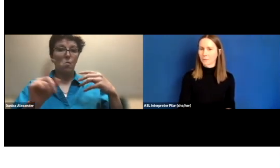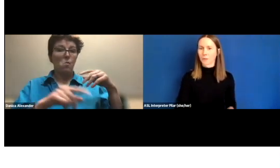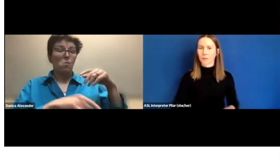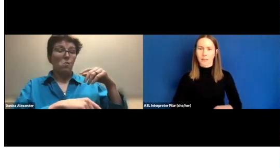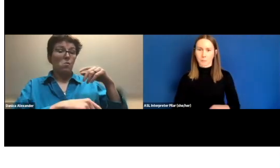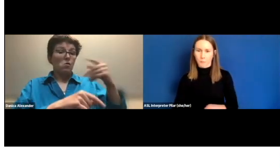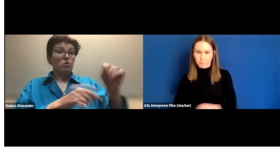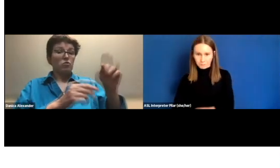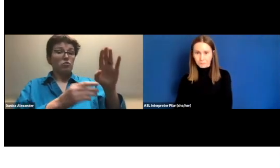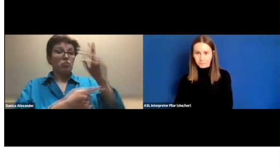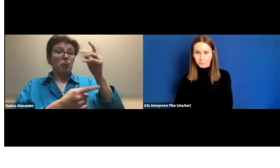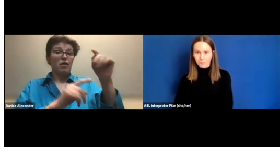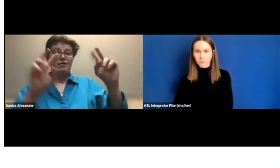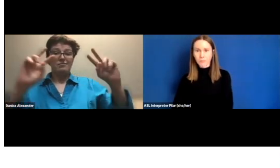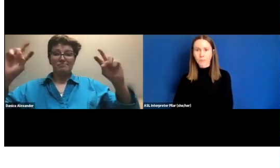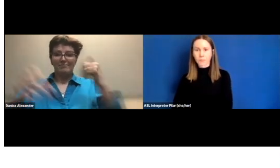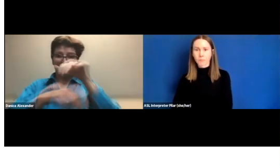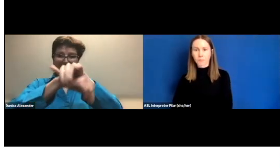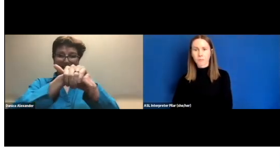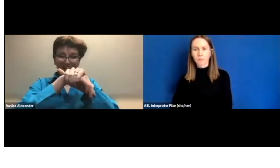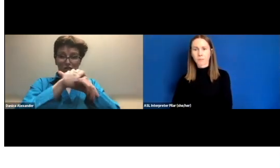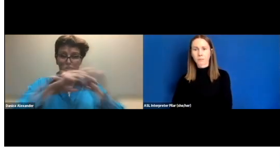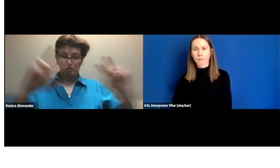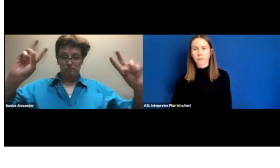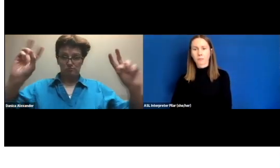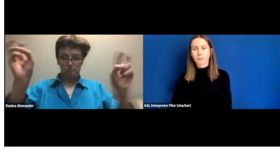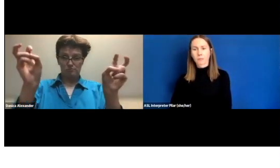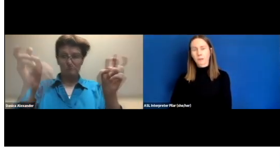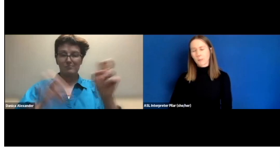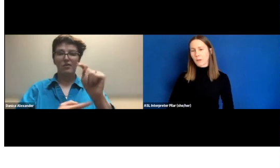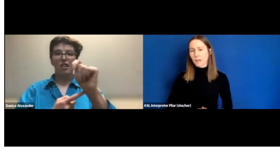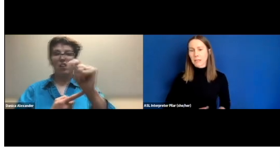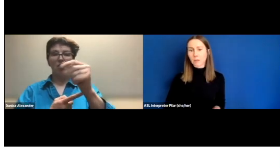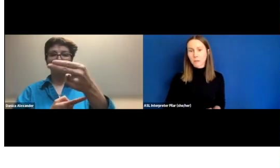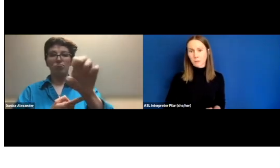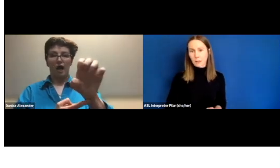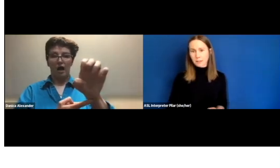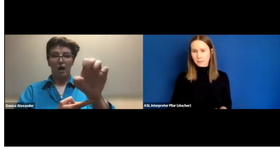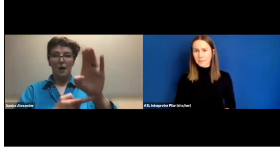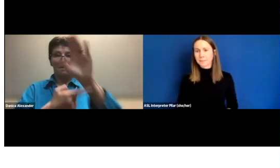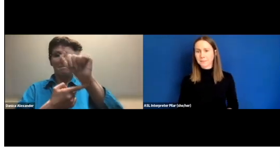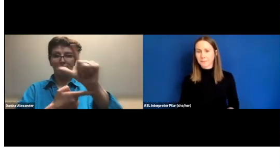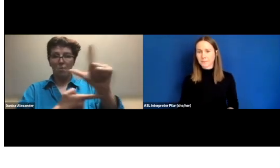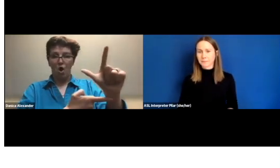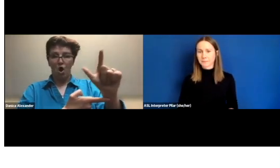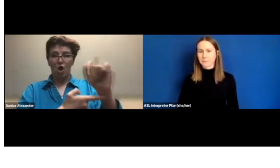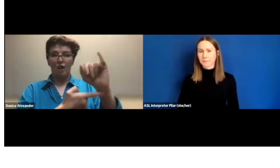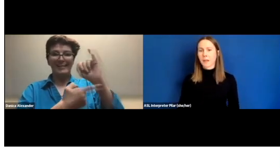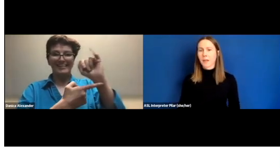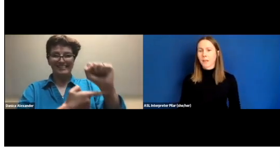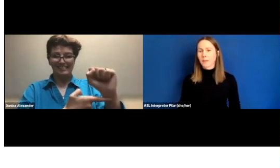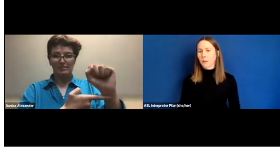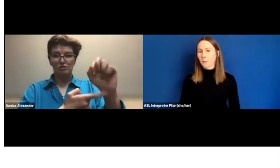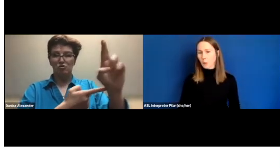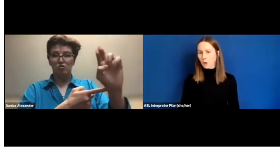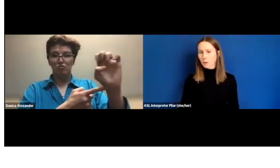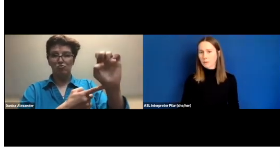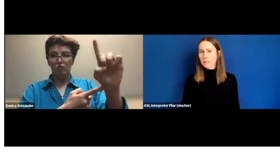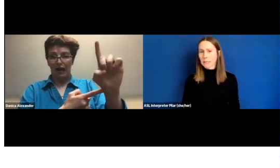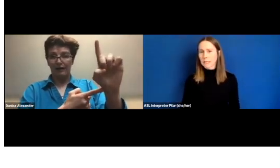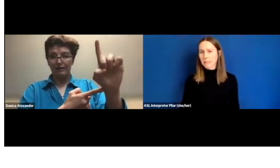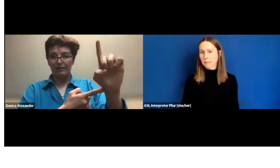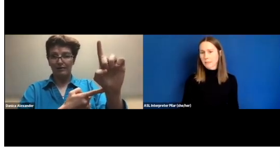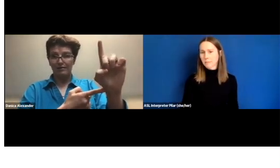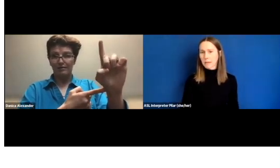For example, we've got an English phrase, "the ball is red."